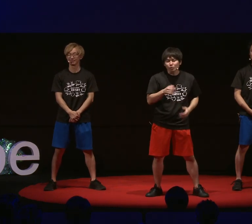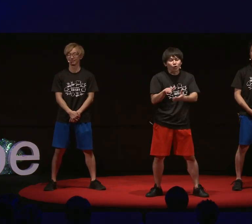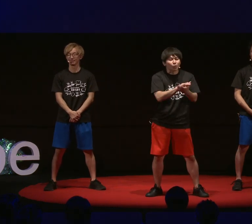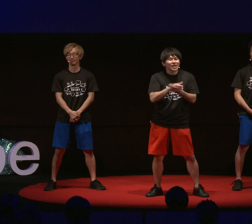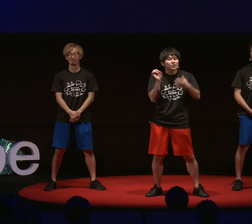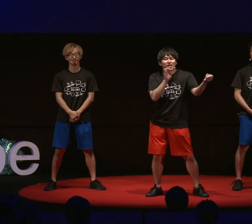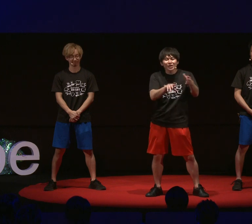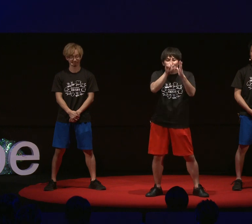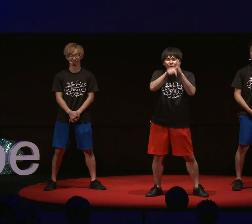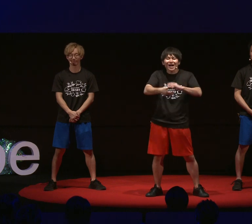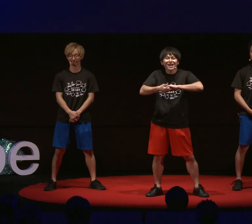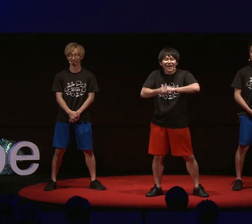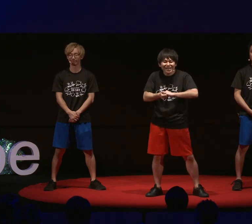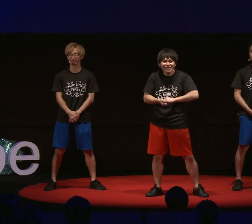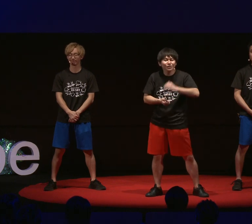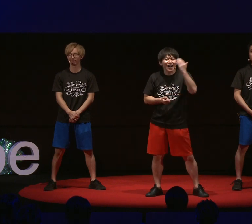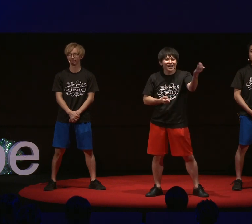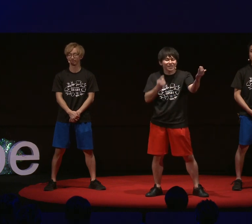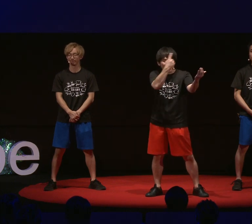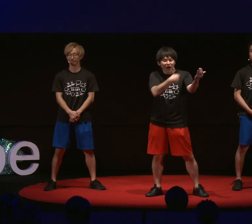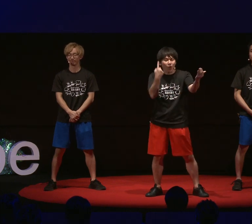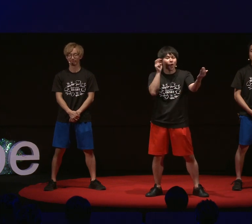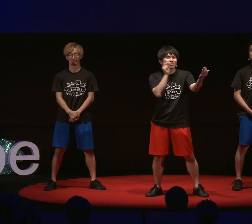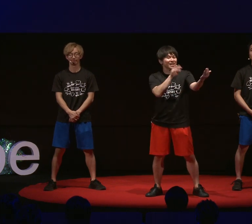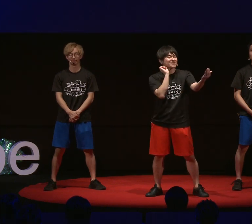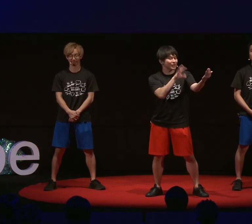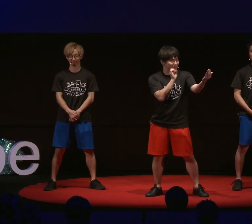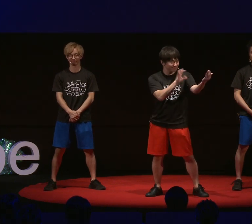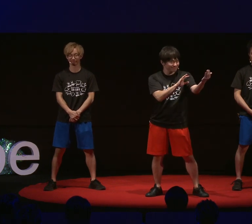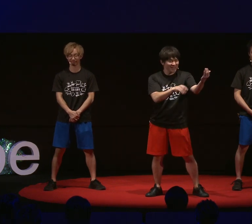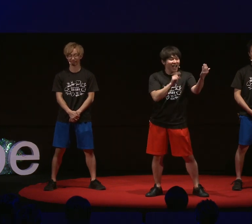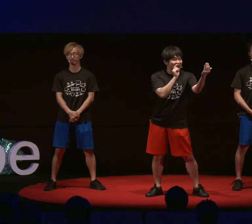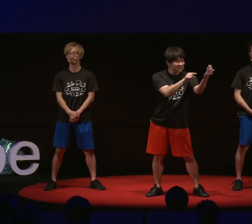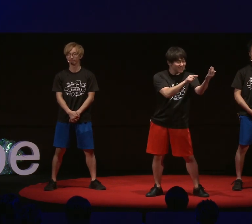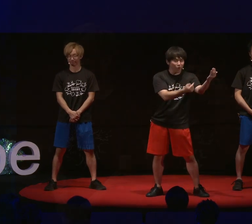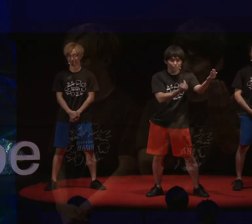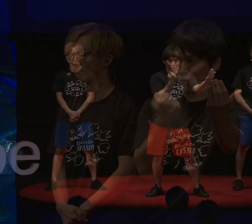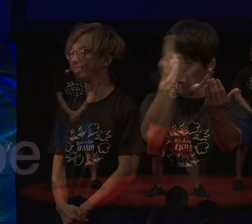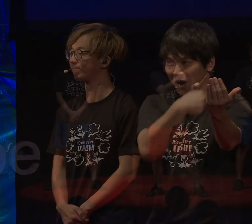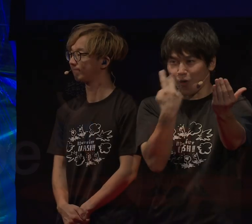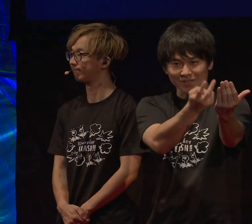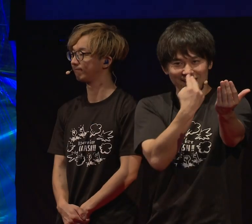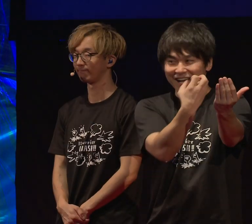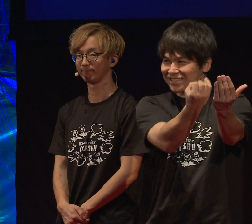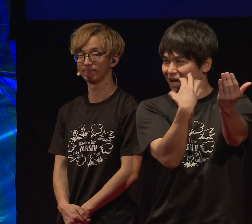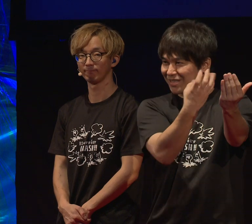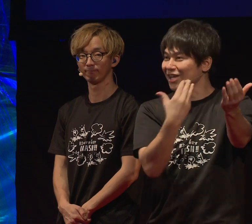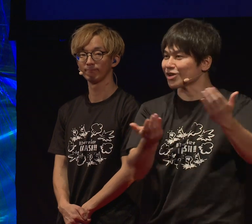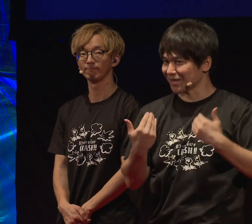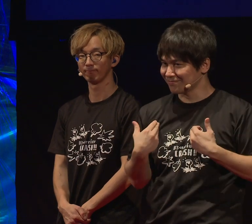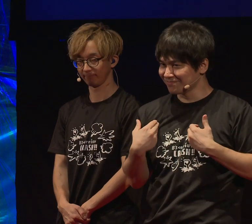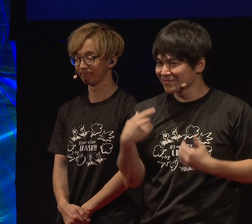When I chat with my friends, I always look at their face, and they always look at mine.